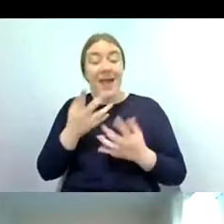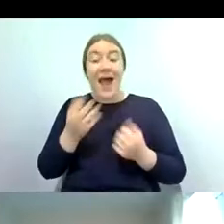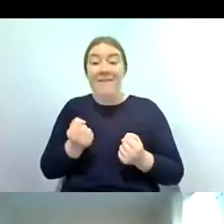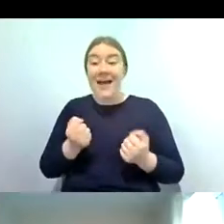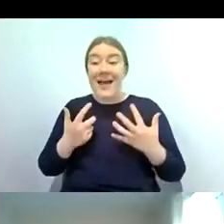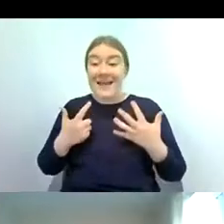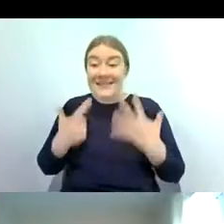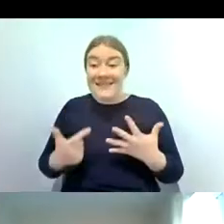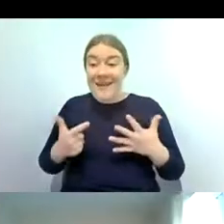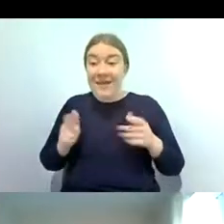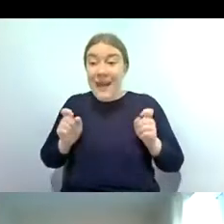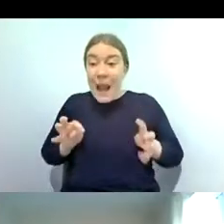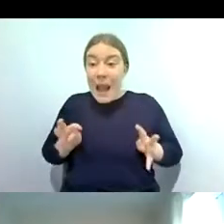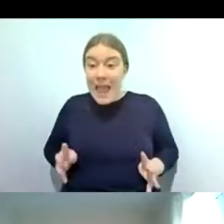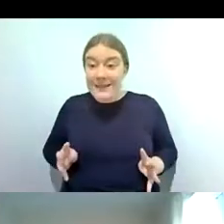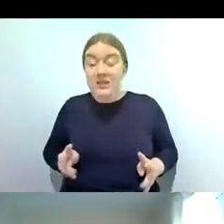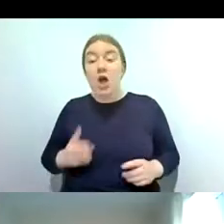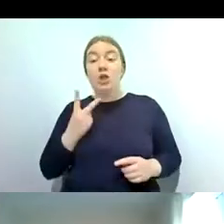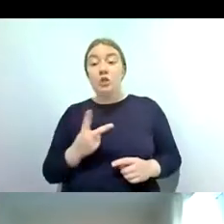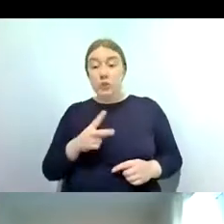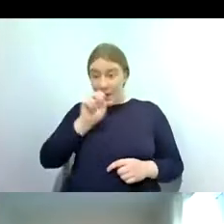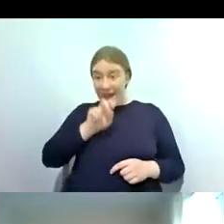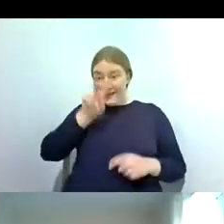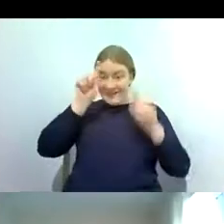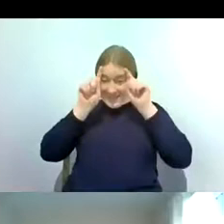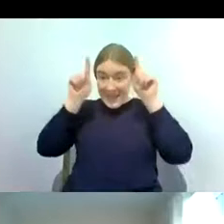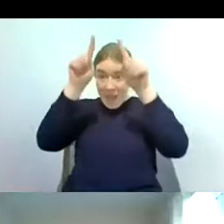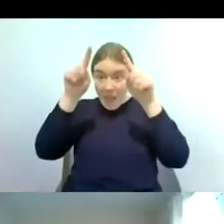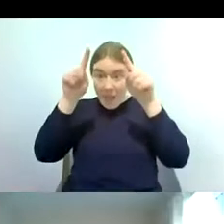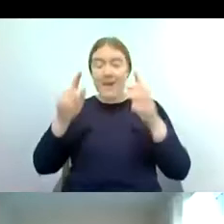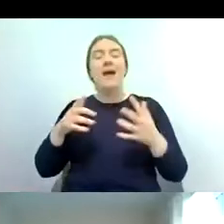antenna but basically they're just curved with lots of appendages coming off one side